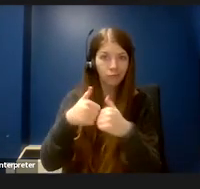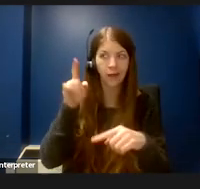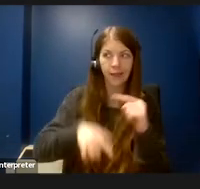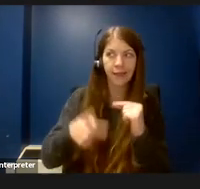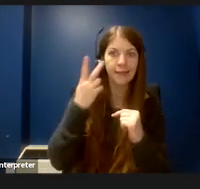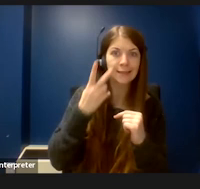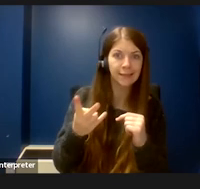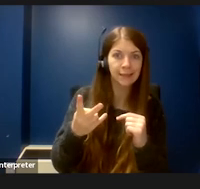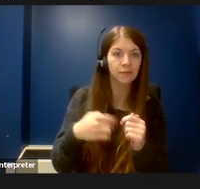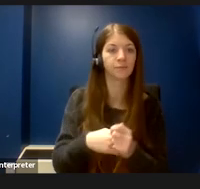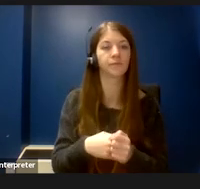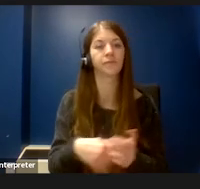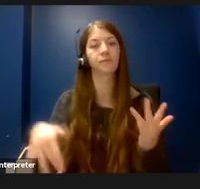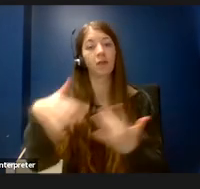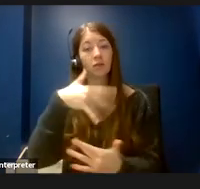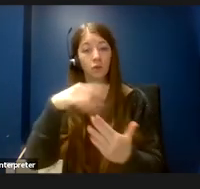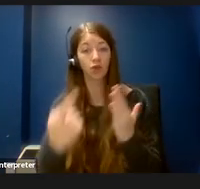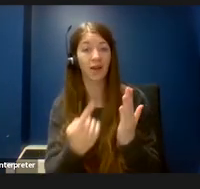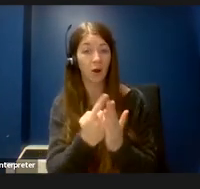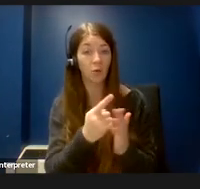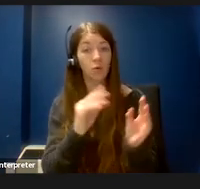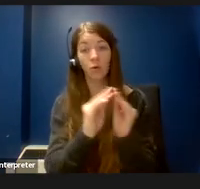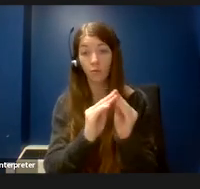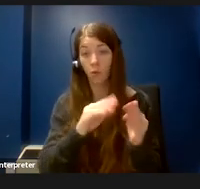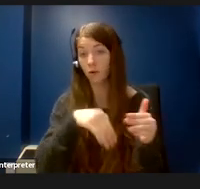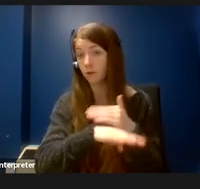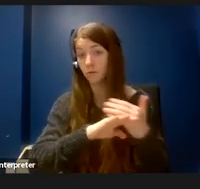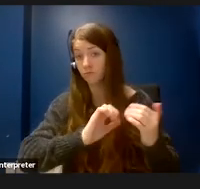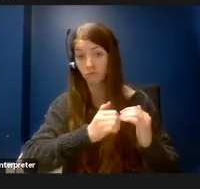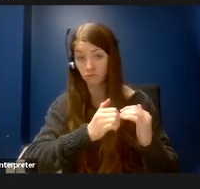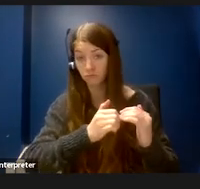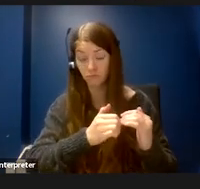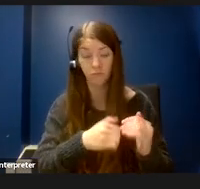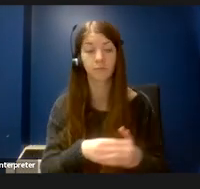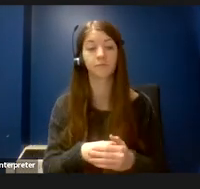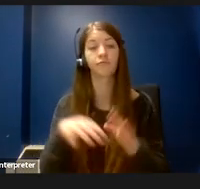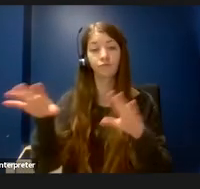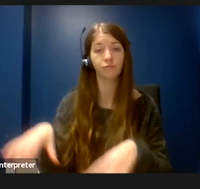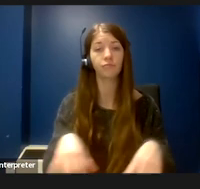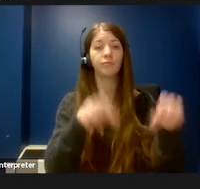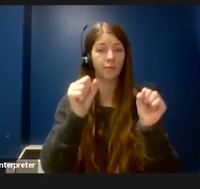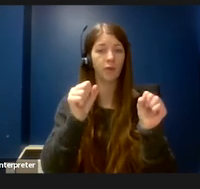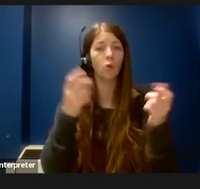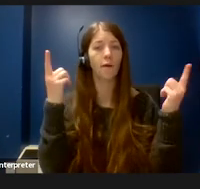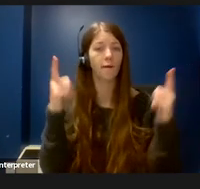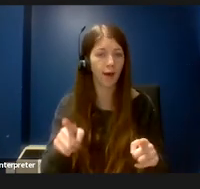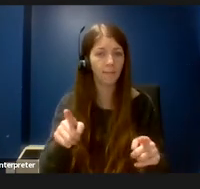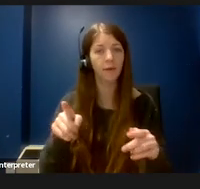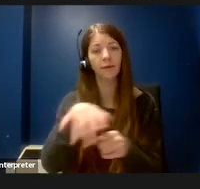Social hours can also be made accessible by hosting them in areas that are easy to navigate